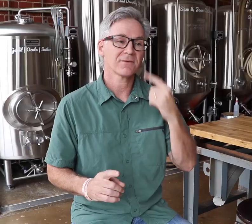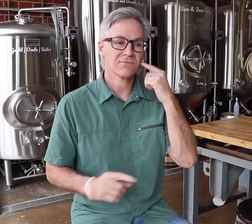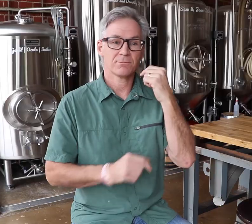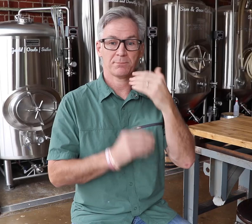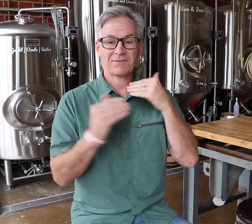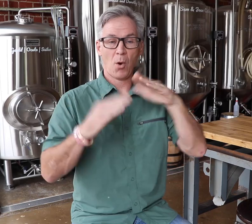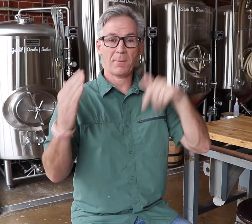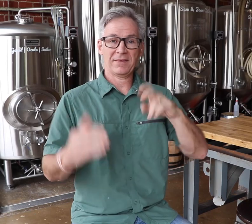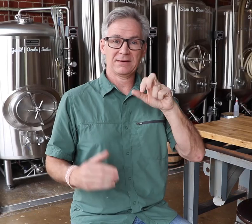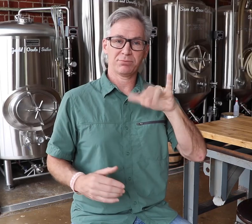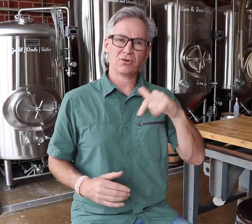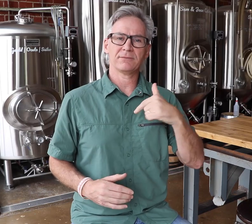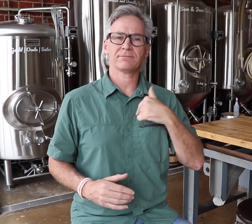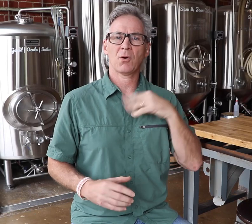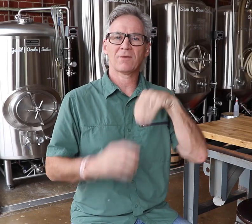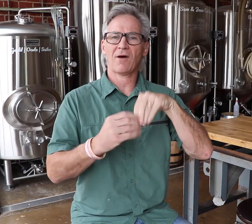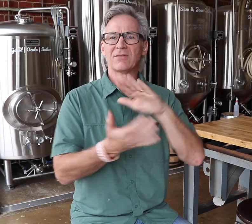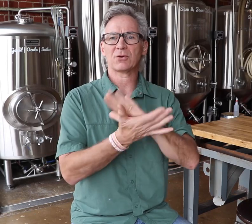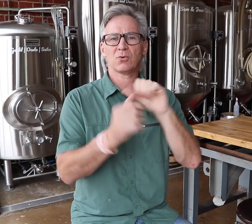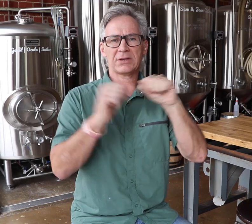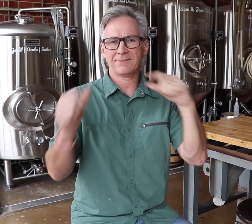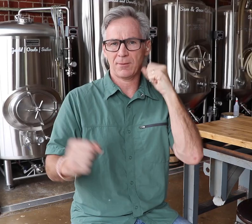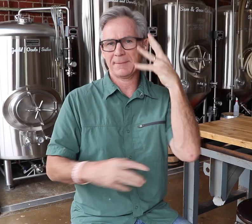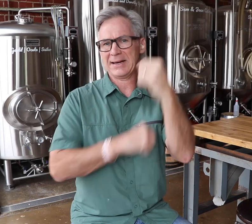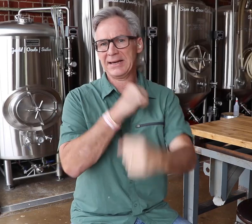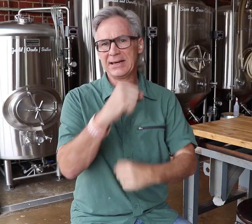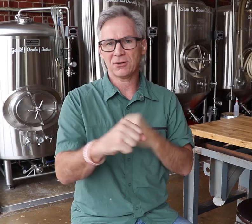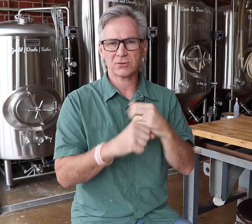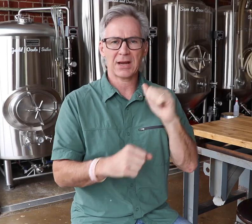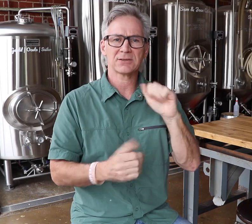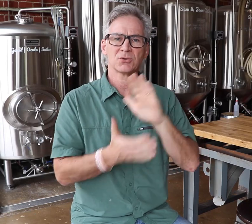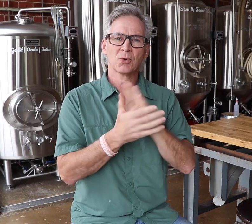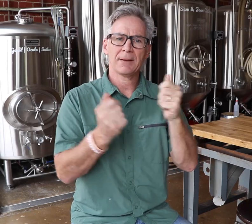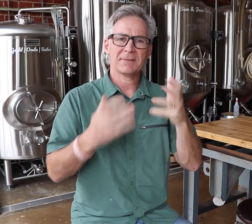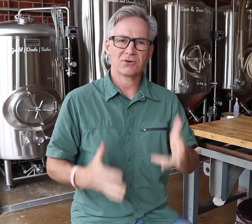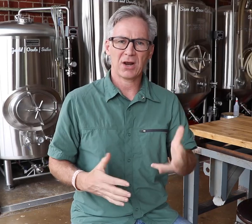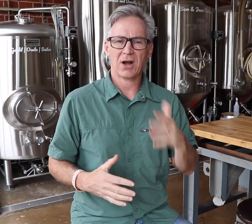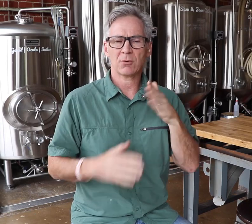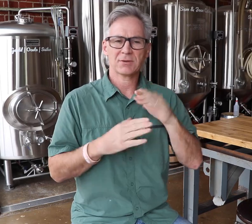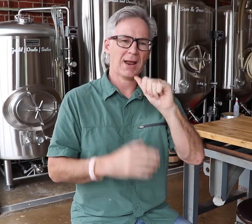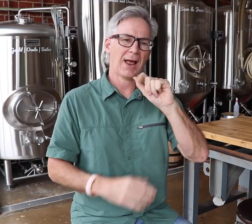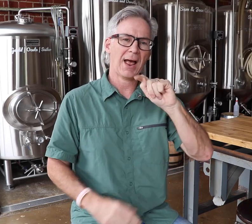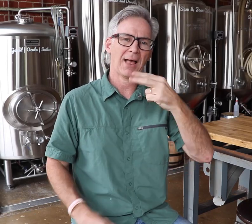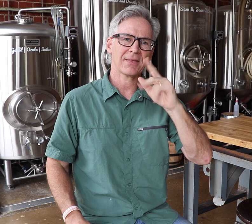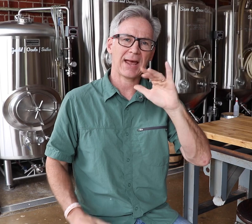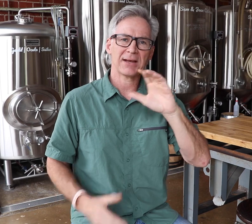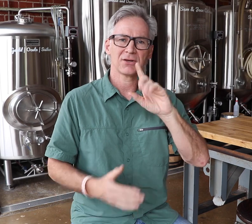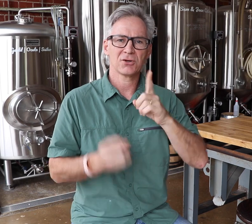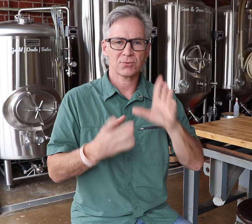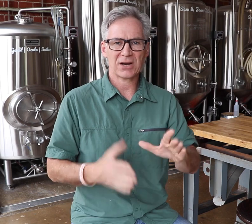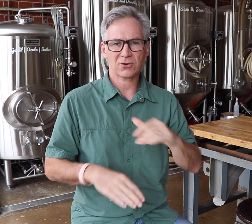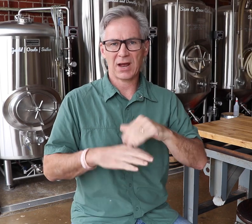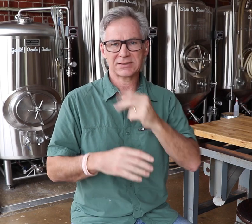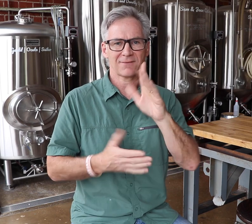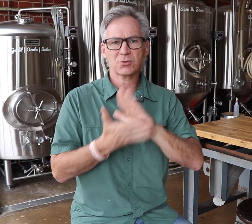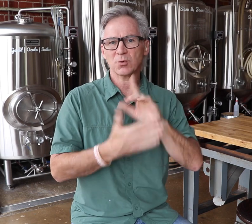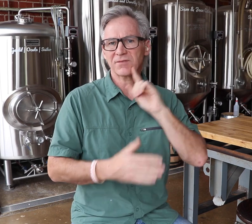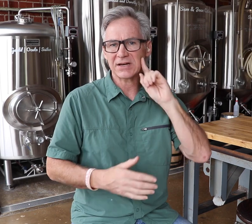Before opening this brewery, I was involved in the school system for many years as a school administrator. I was an Athletic Director at several schools for the deaf.